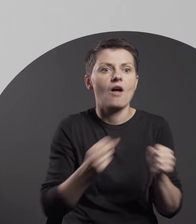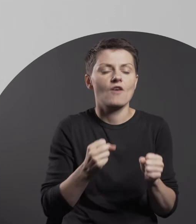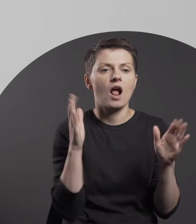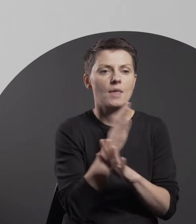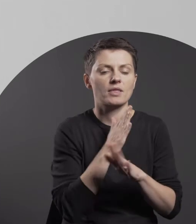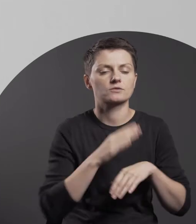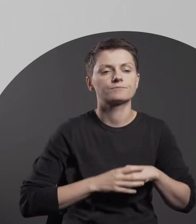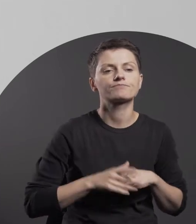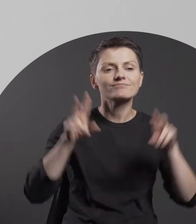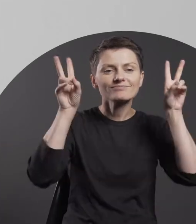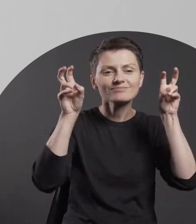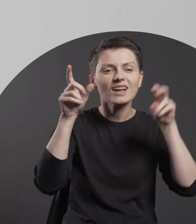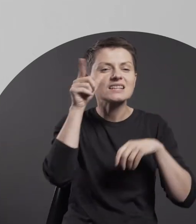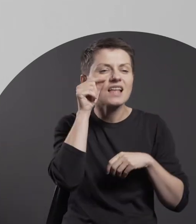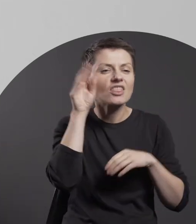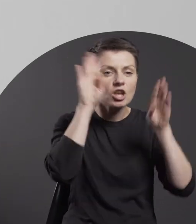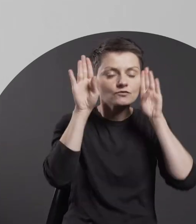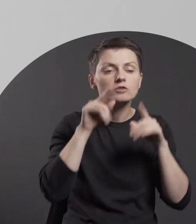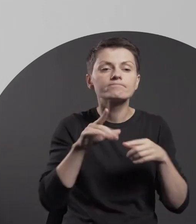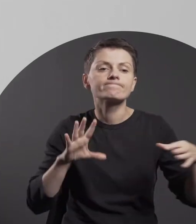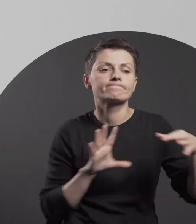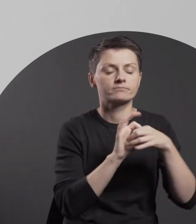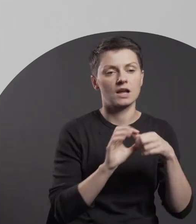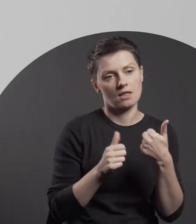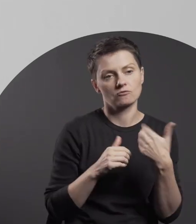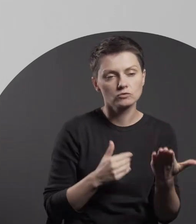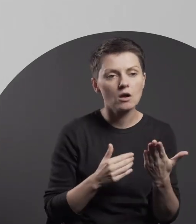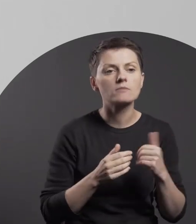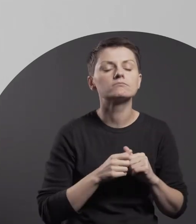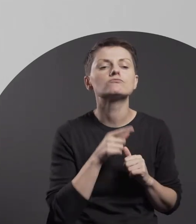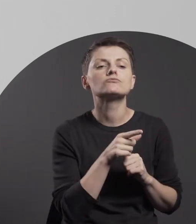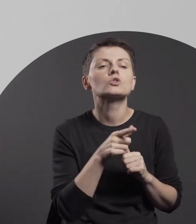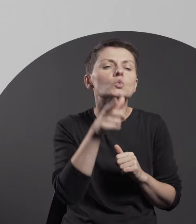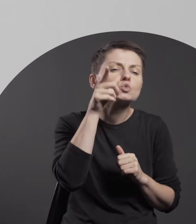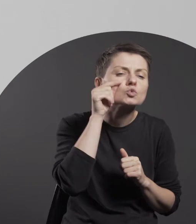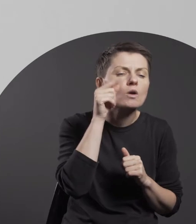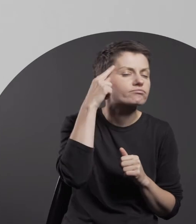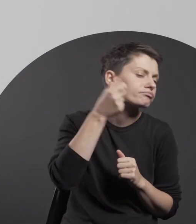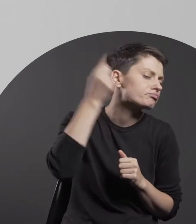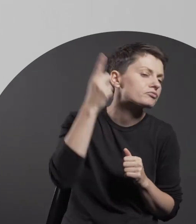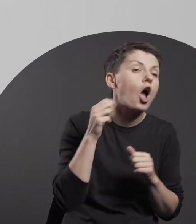On the one hand, the title bear refers to the dormant and dispelled concern about the world,